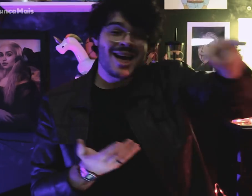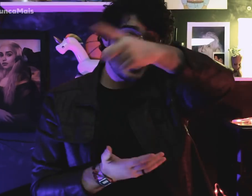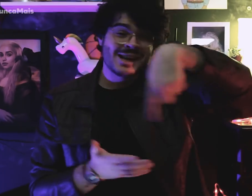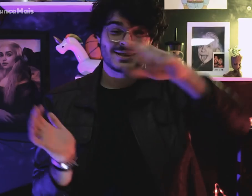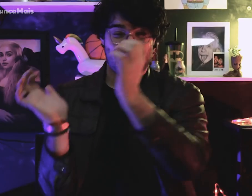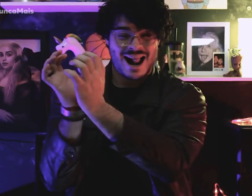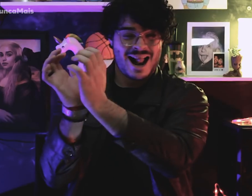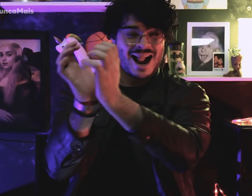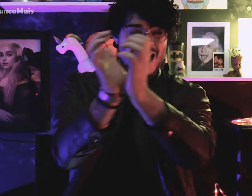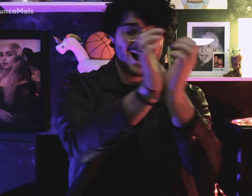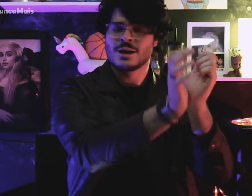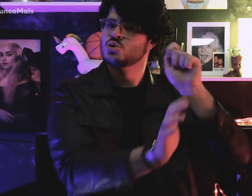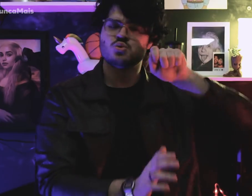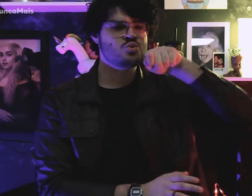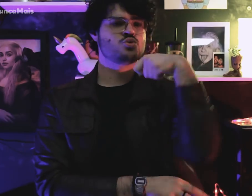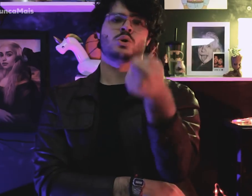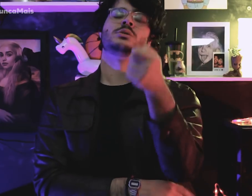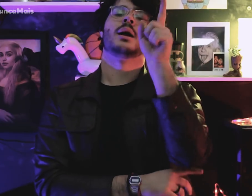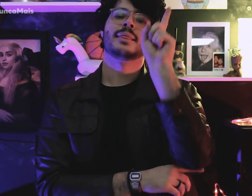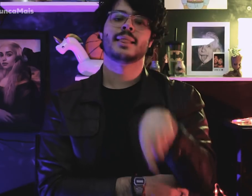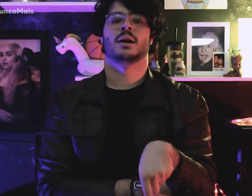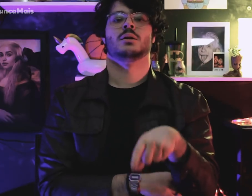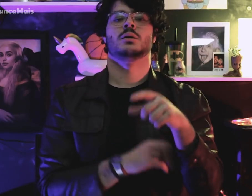They were considered ...